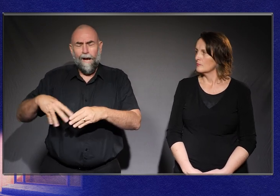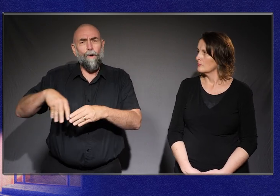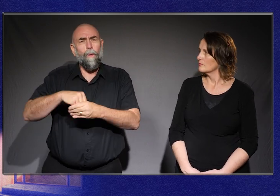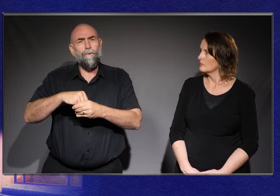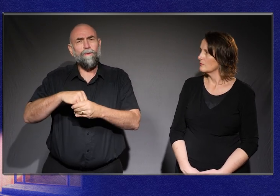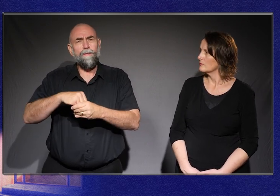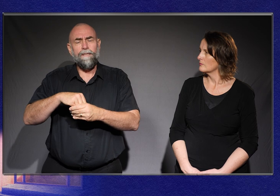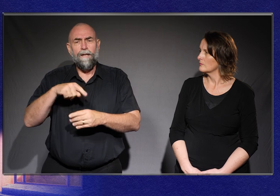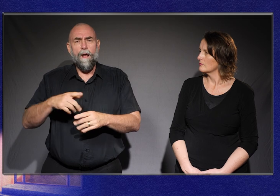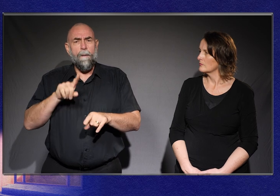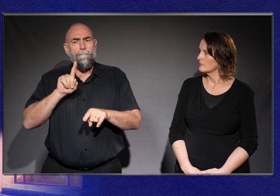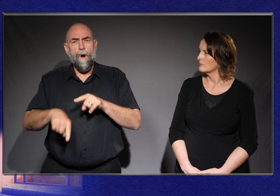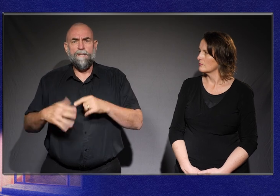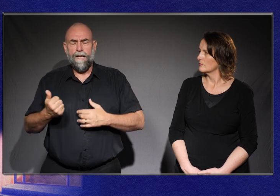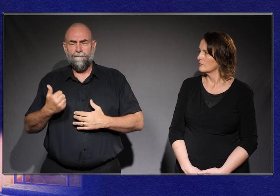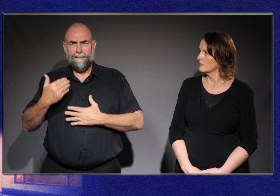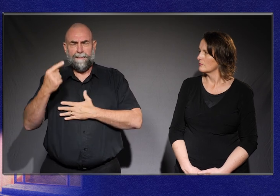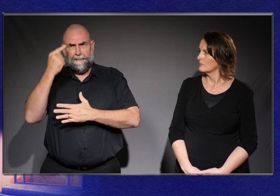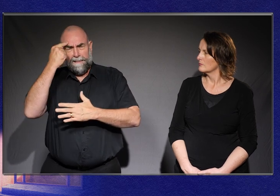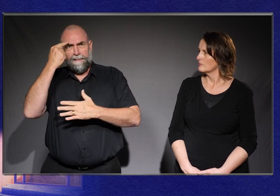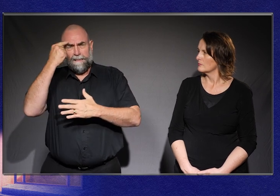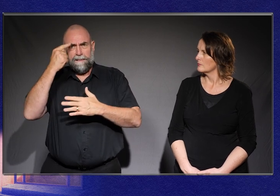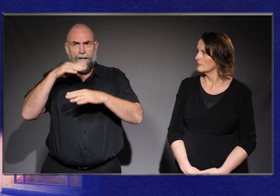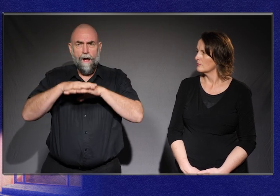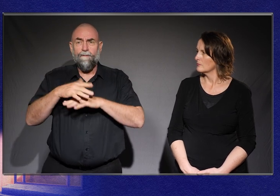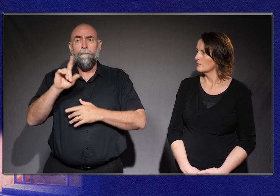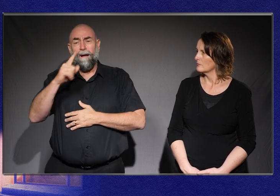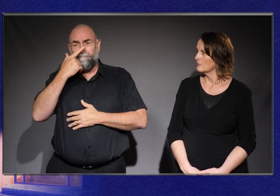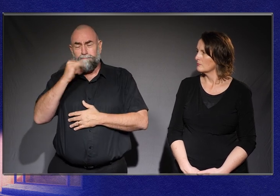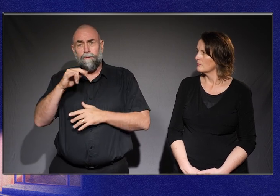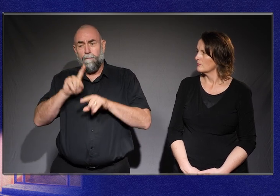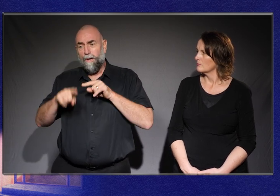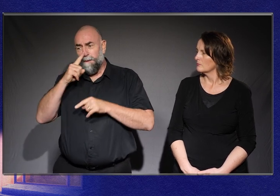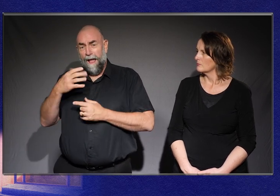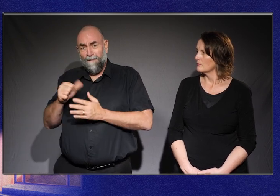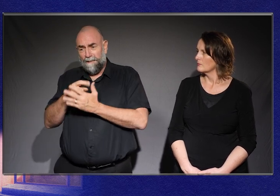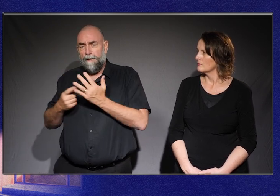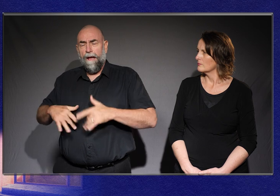And it sits alongside any shame that a person may feel.